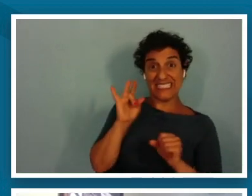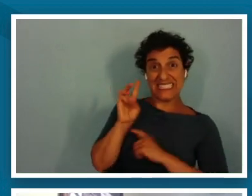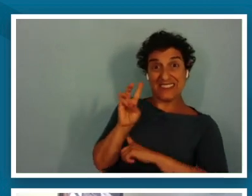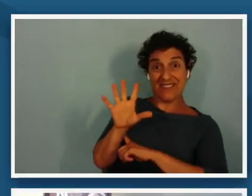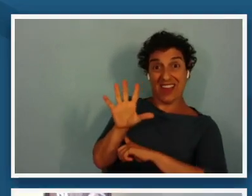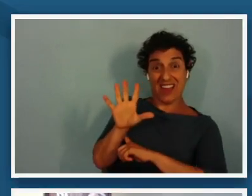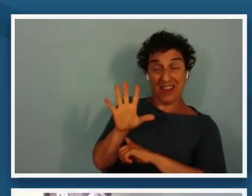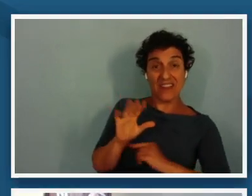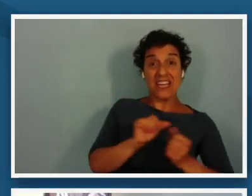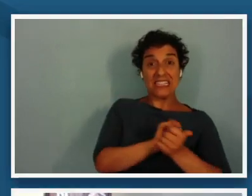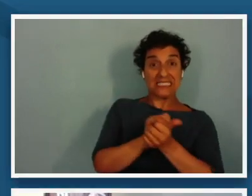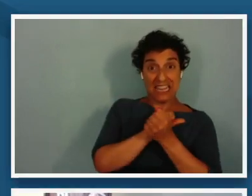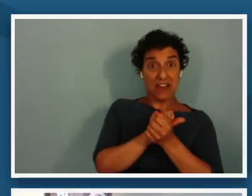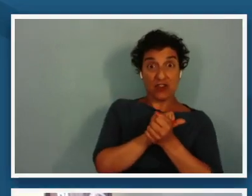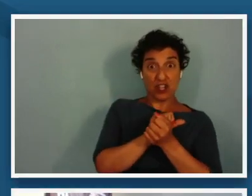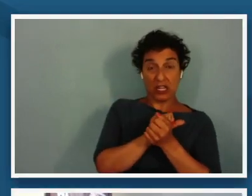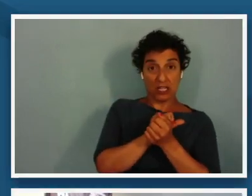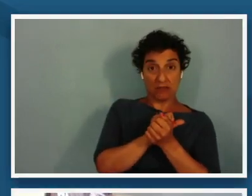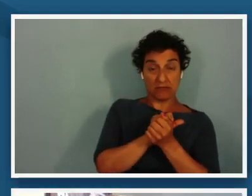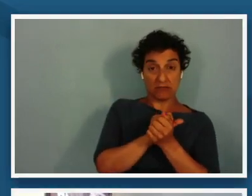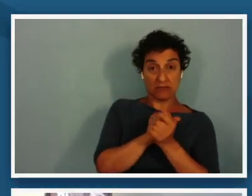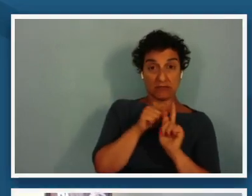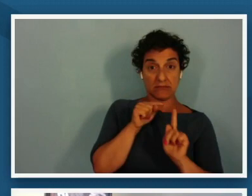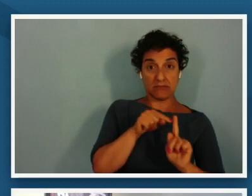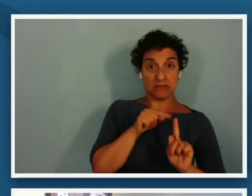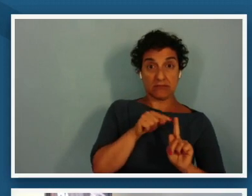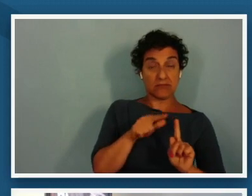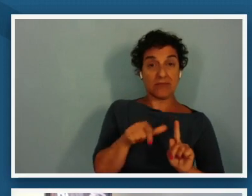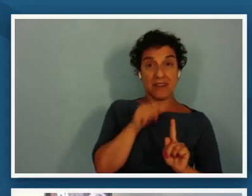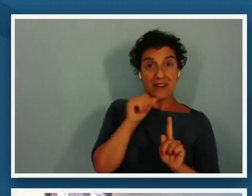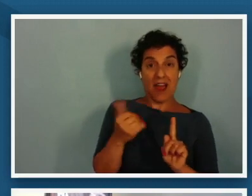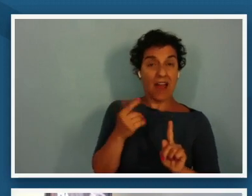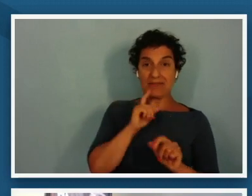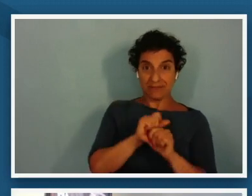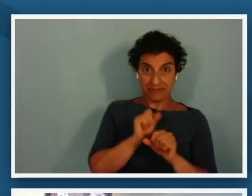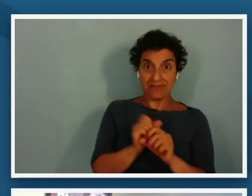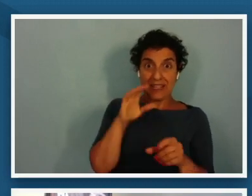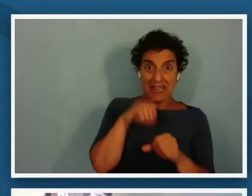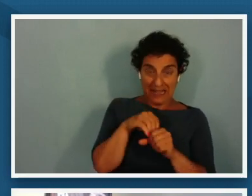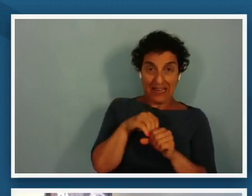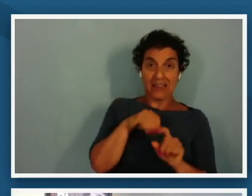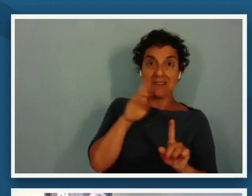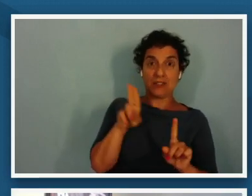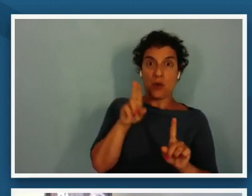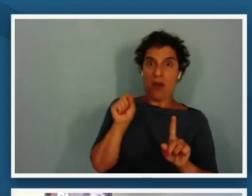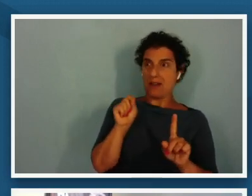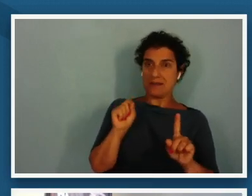legally exist within the u.s borders